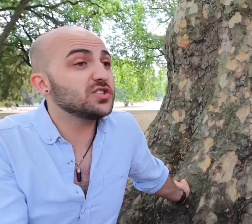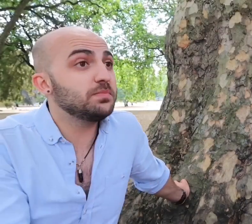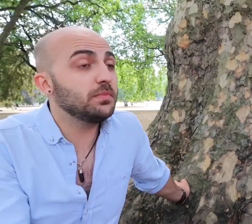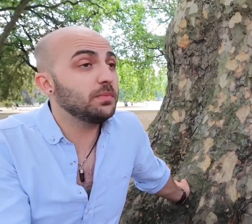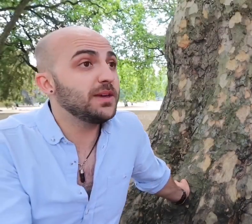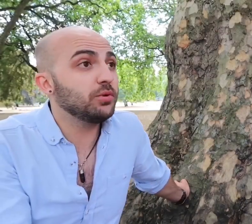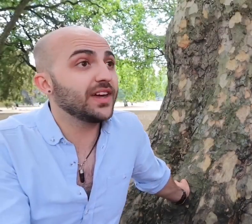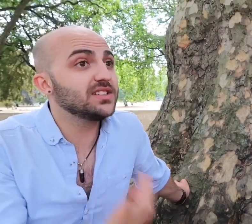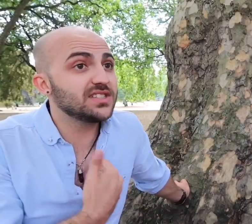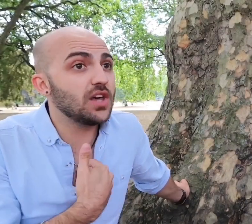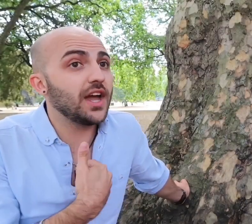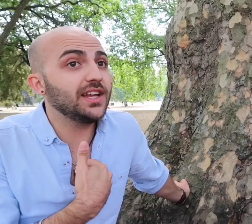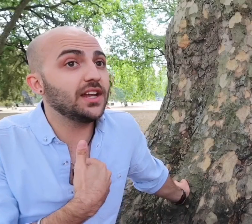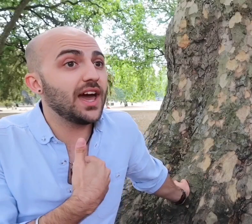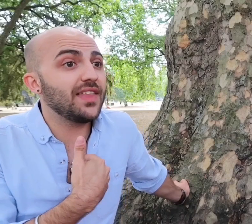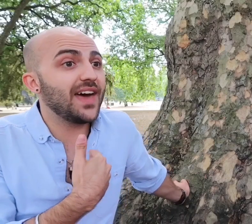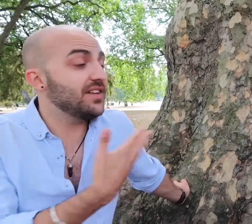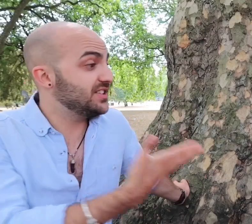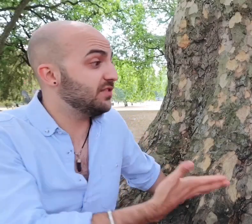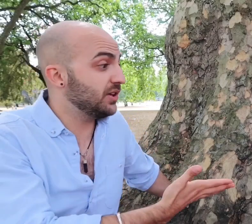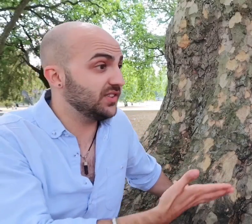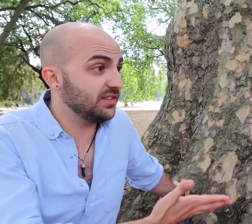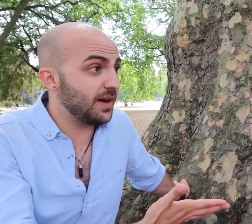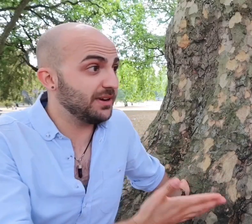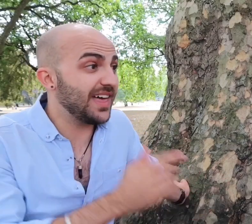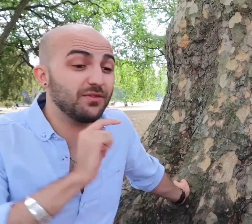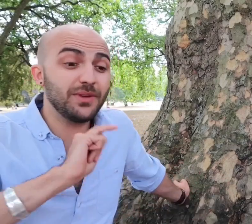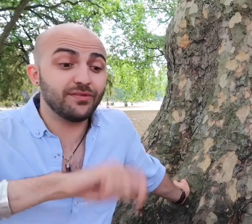just people that can sign that have a Deaf person in the family that have been